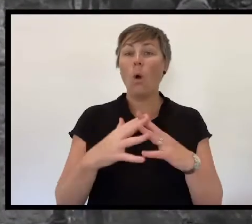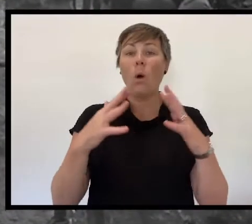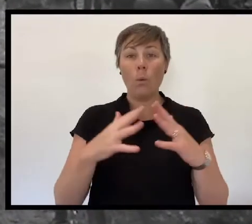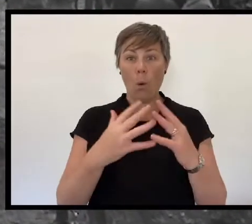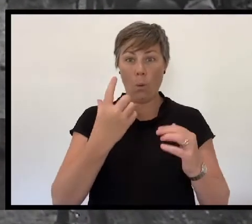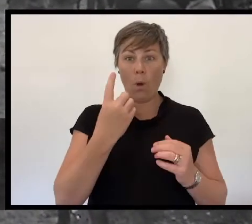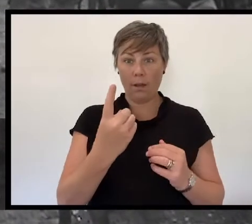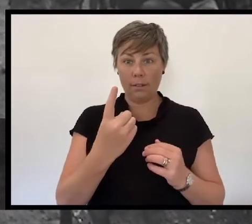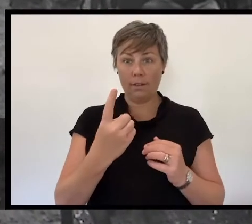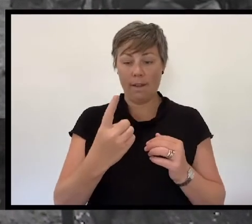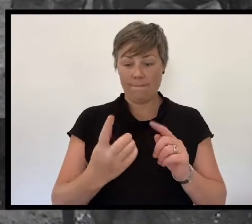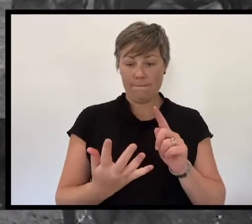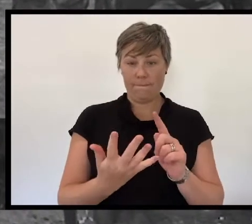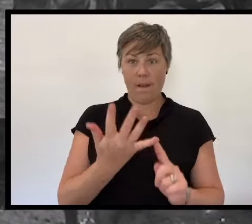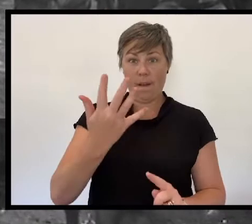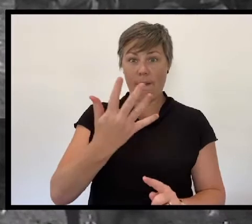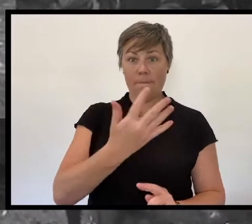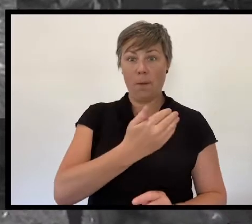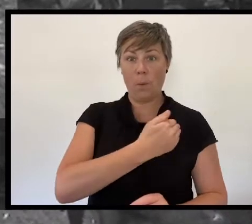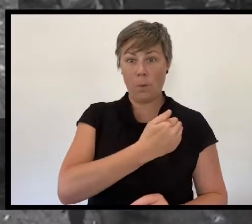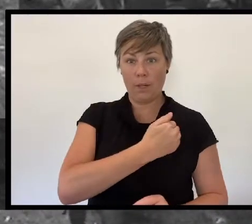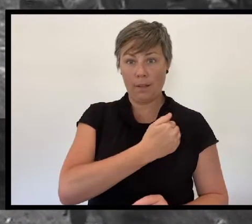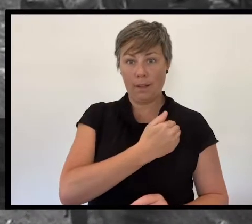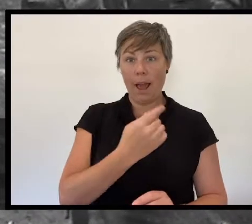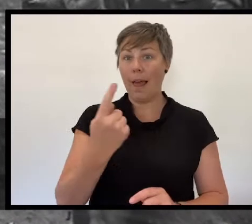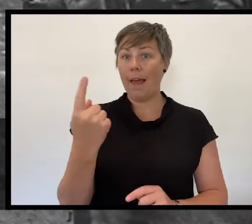At 5am on 11 November 1918,